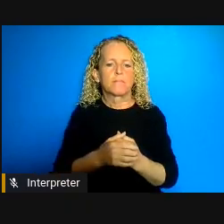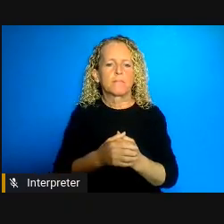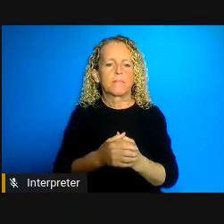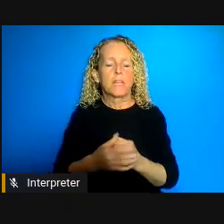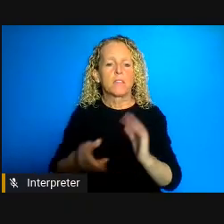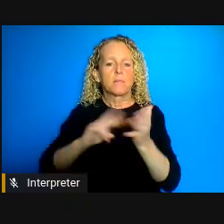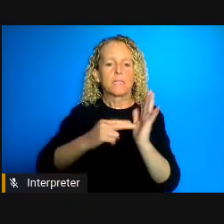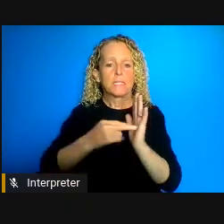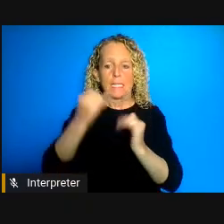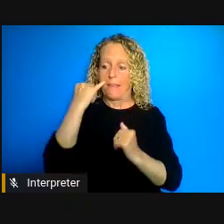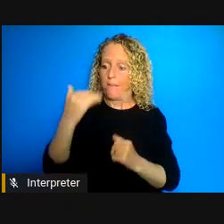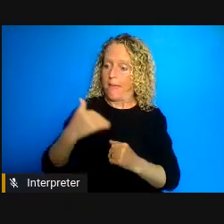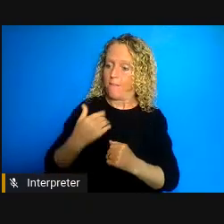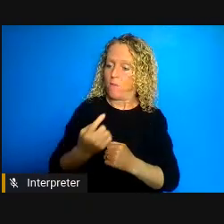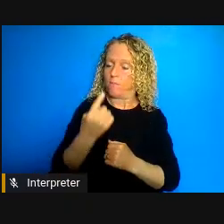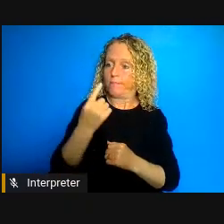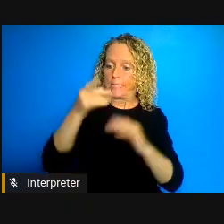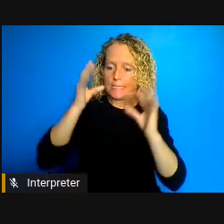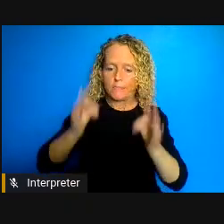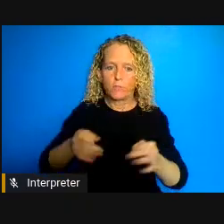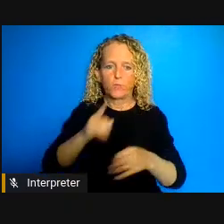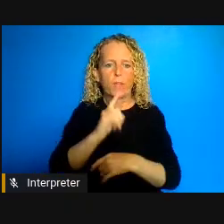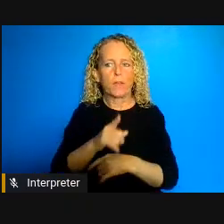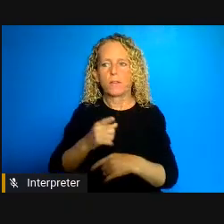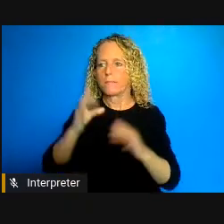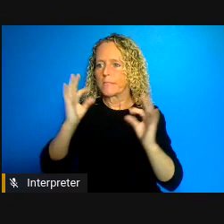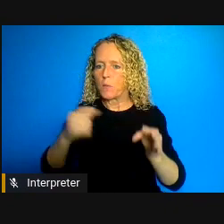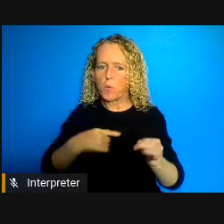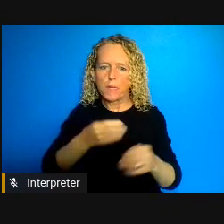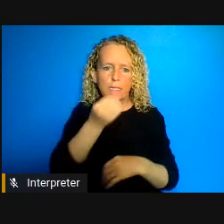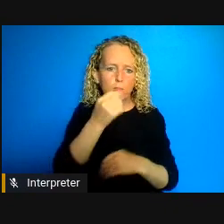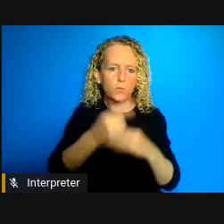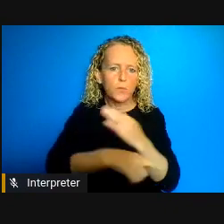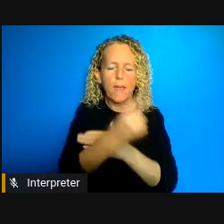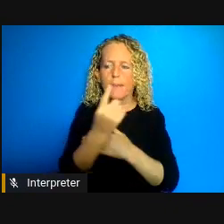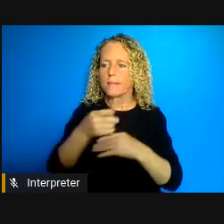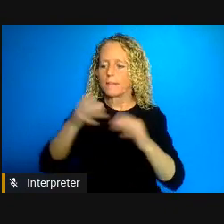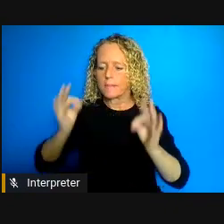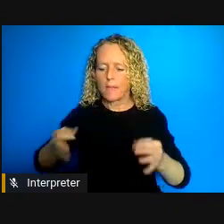to the subject of institutionalization and COVID so in recent years my works